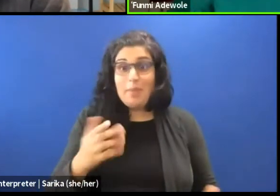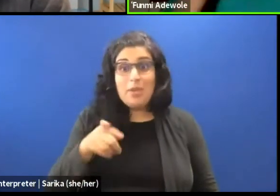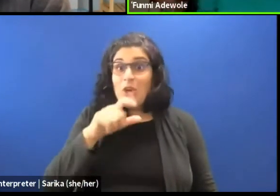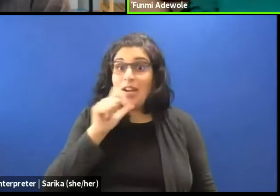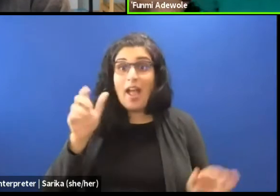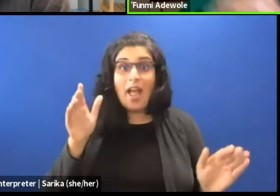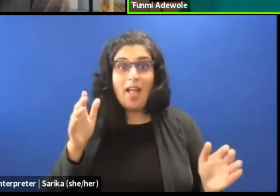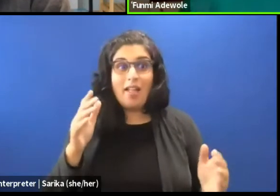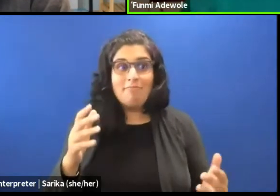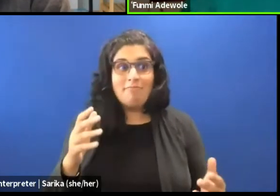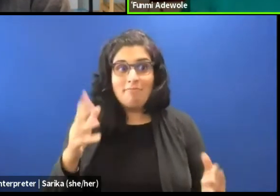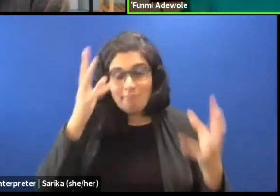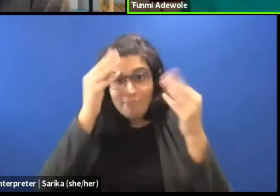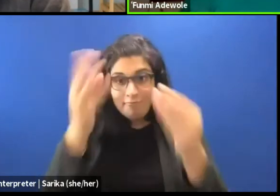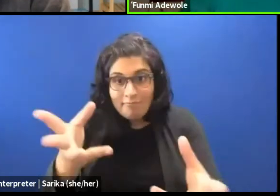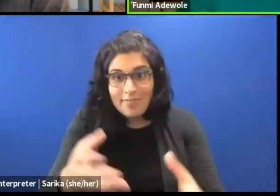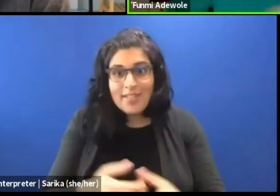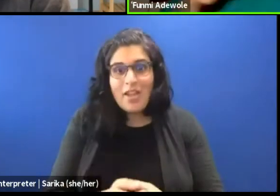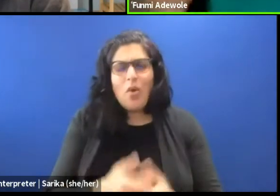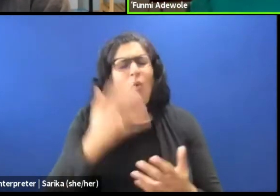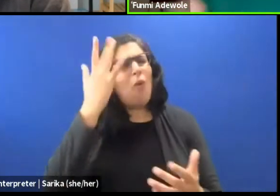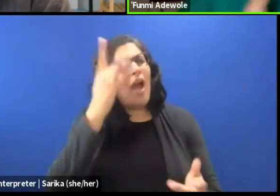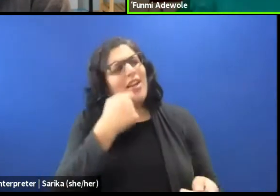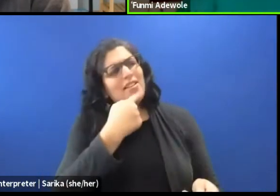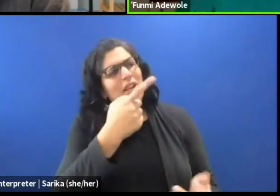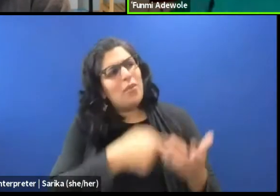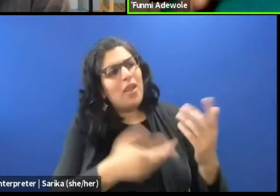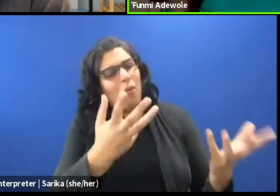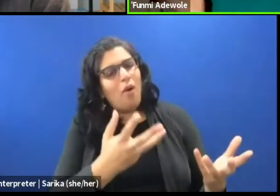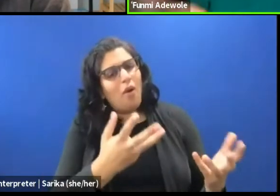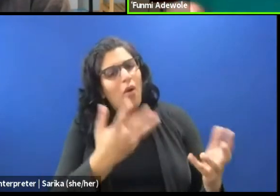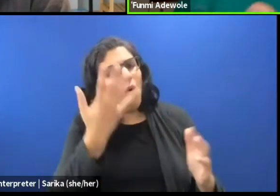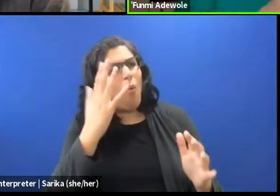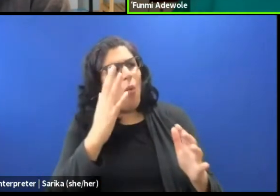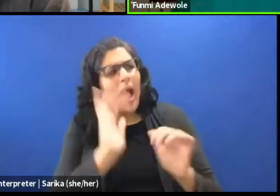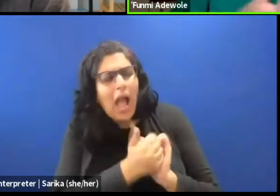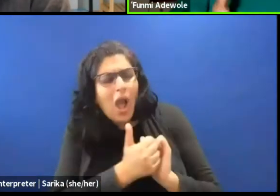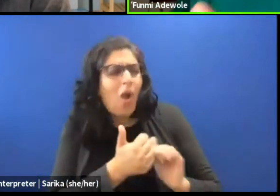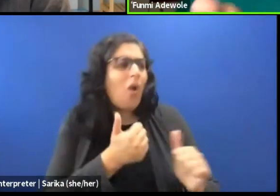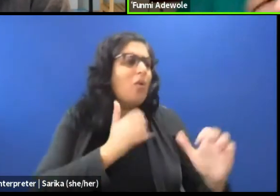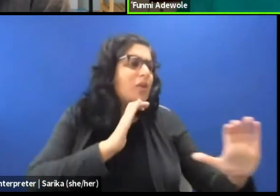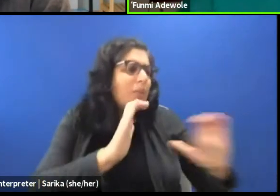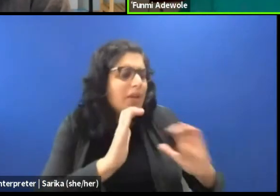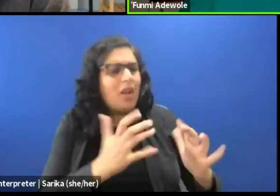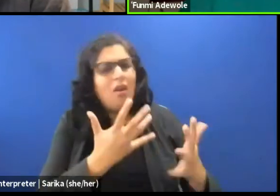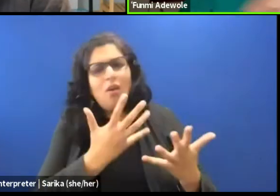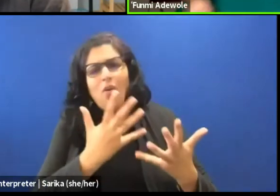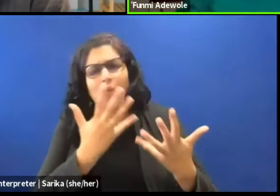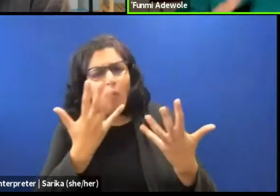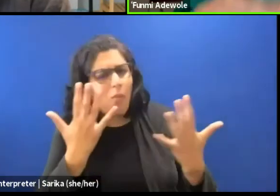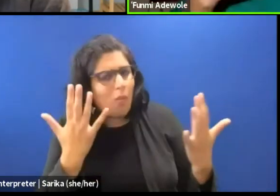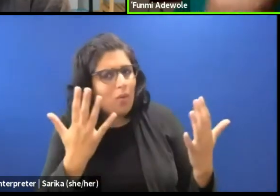Why do they want to say what they are saying? Will how they are saying it communicate what they are doing, how they are performing,